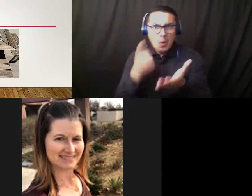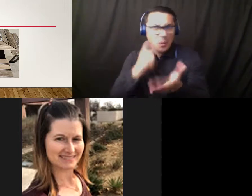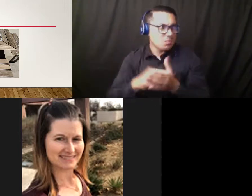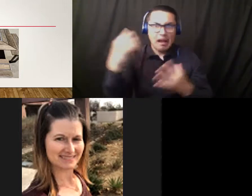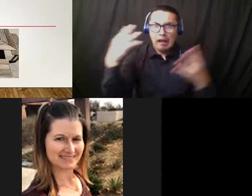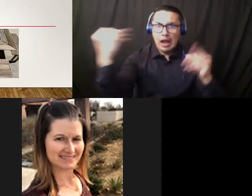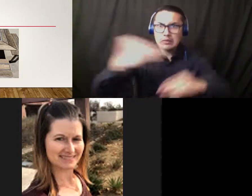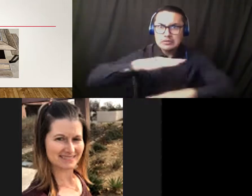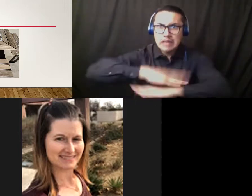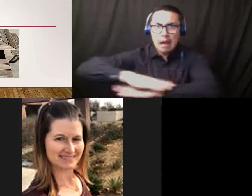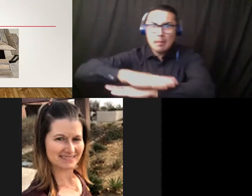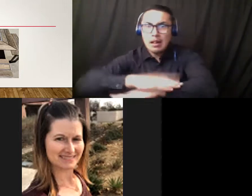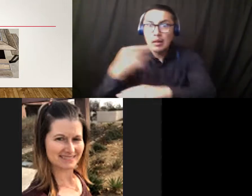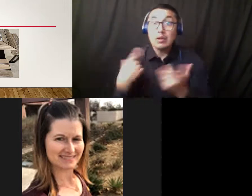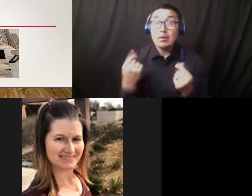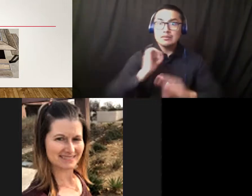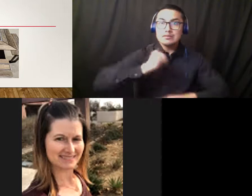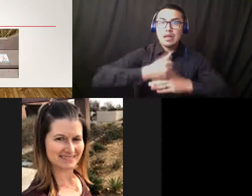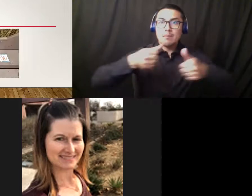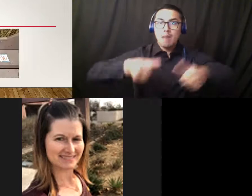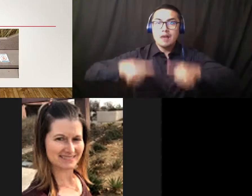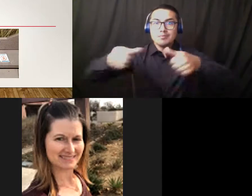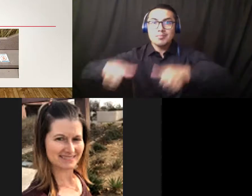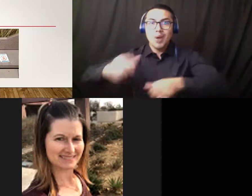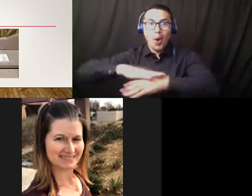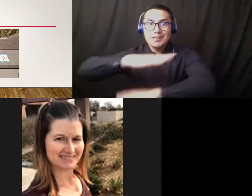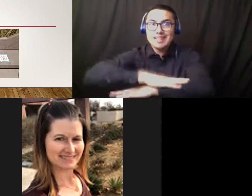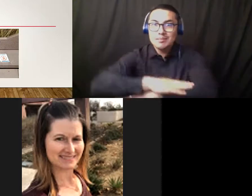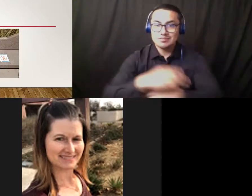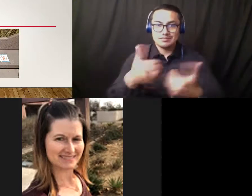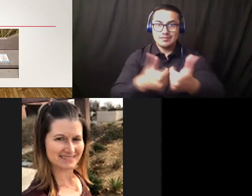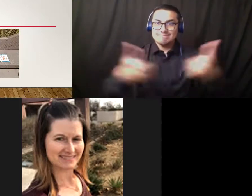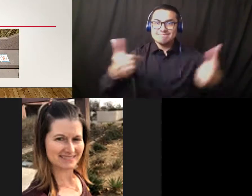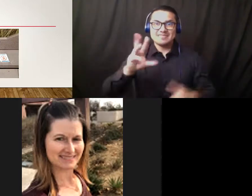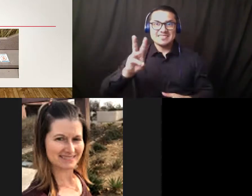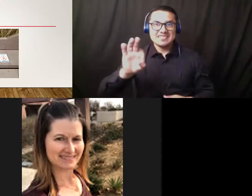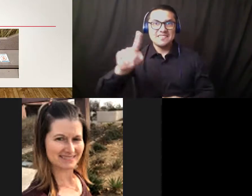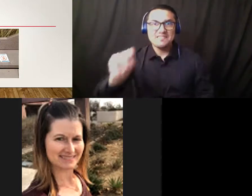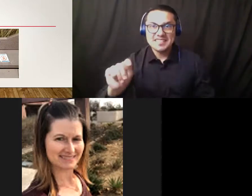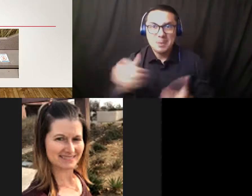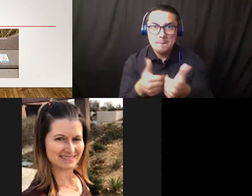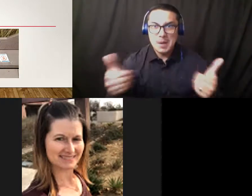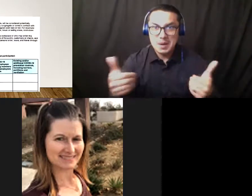the people wouldn't sit closer than six feet together. And we're still doing inspections.